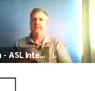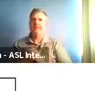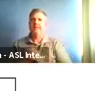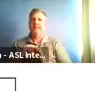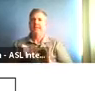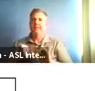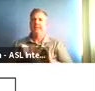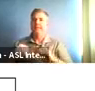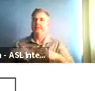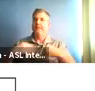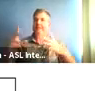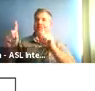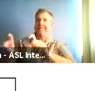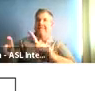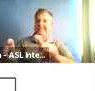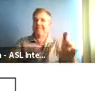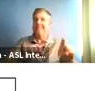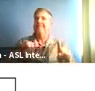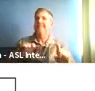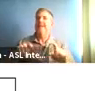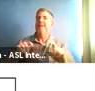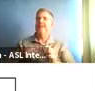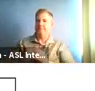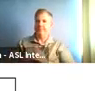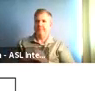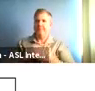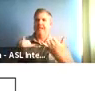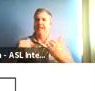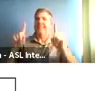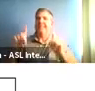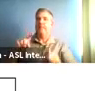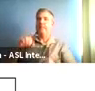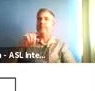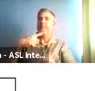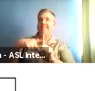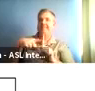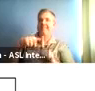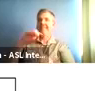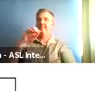in the orange tier that because the new cases per thousand per day is at